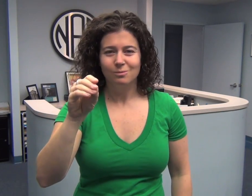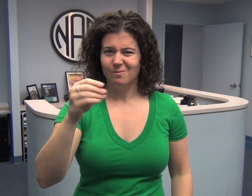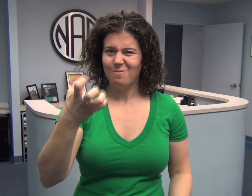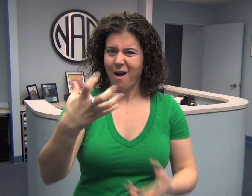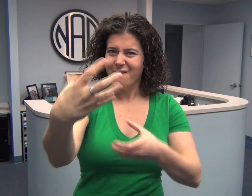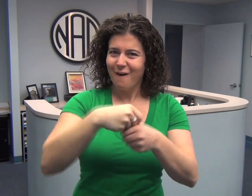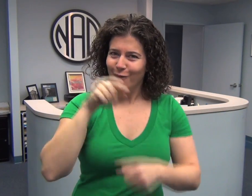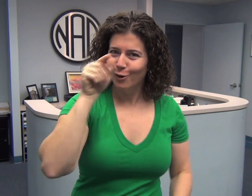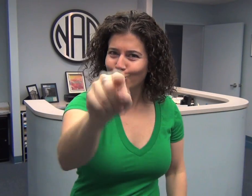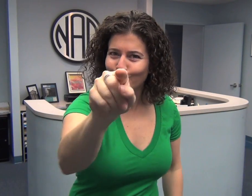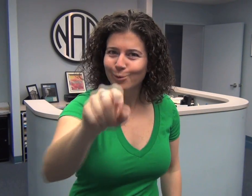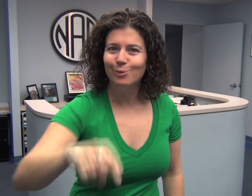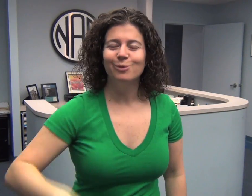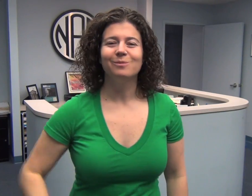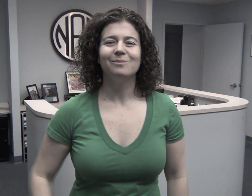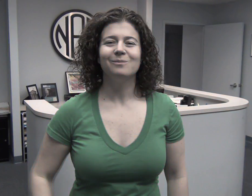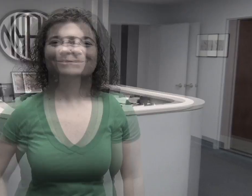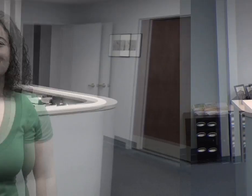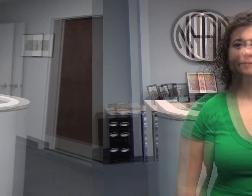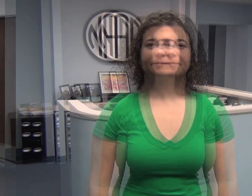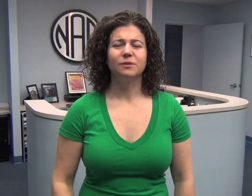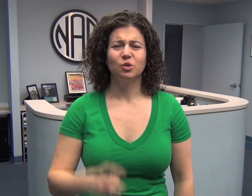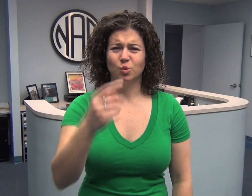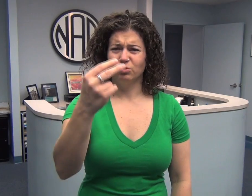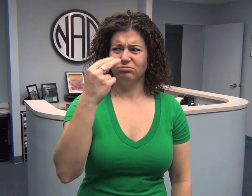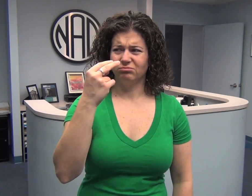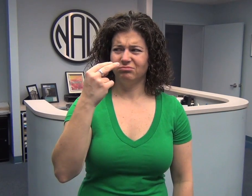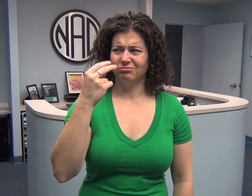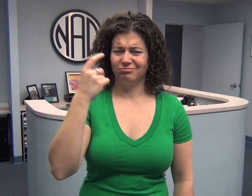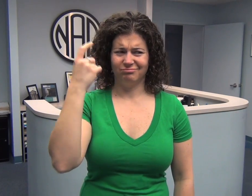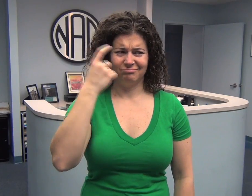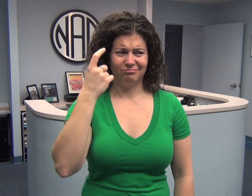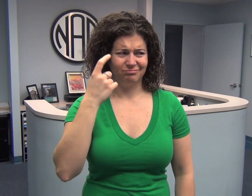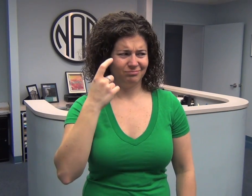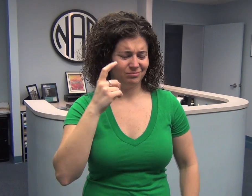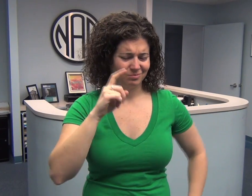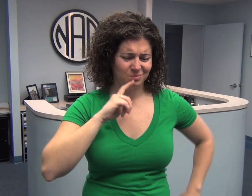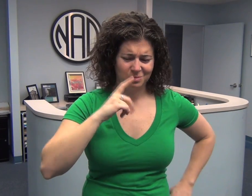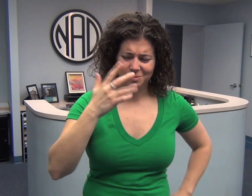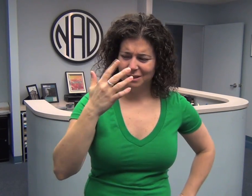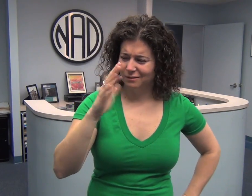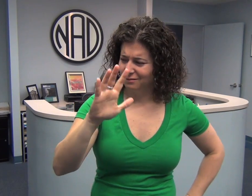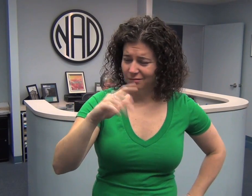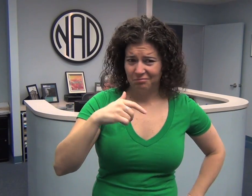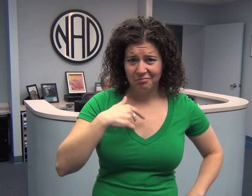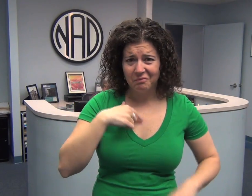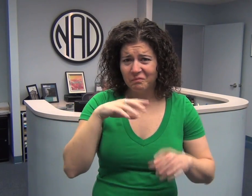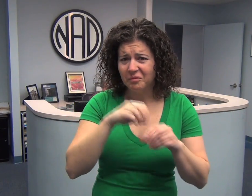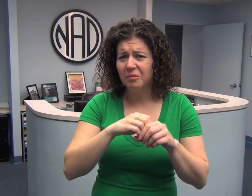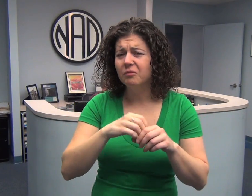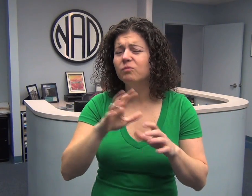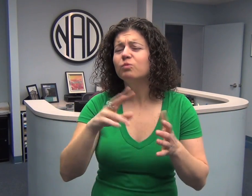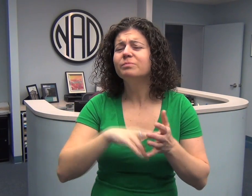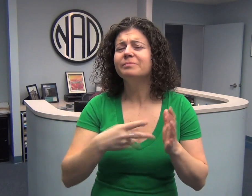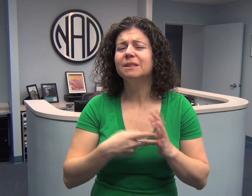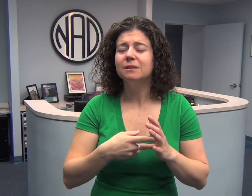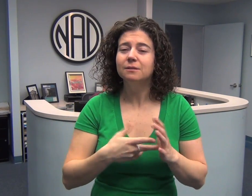We want to involve you! You’re wondering how we expect you to be involved aren’t you?